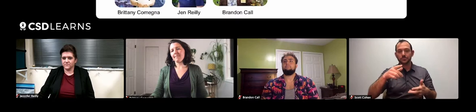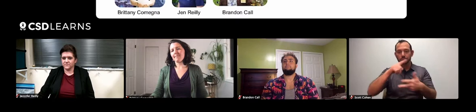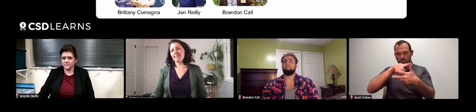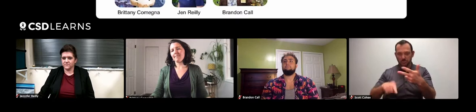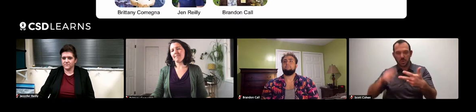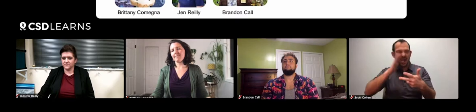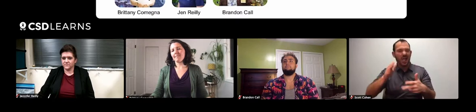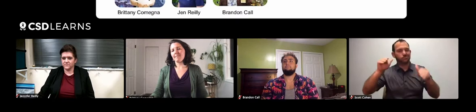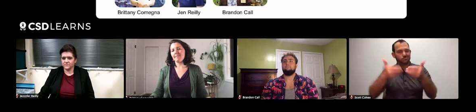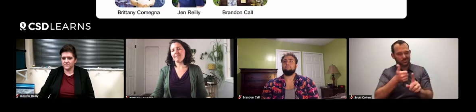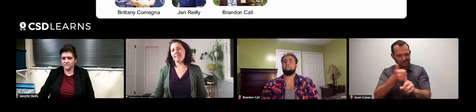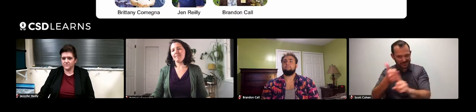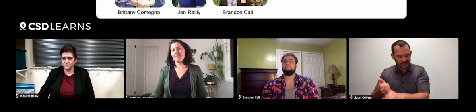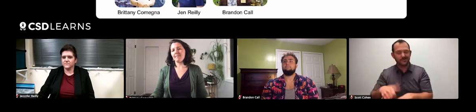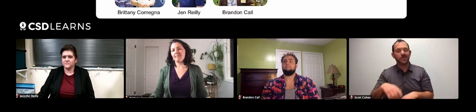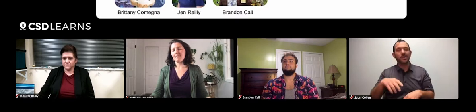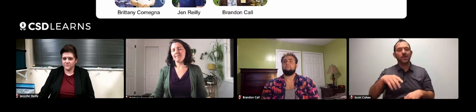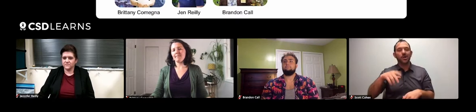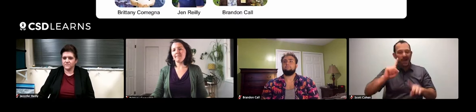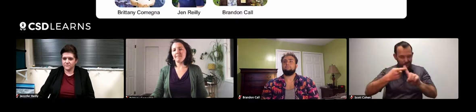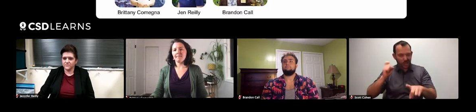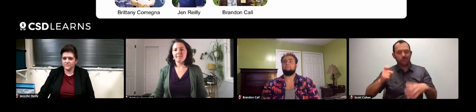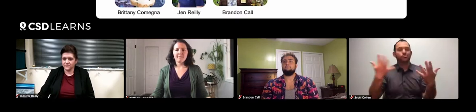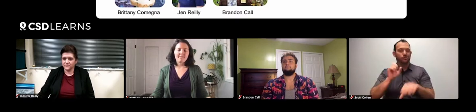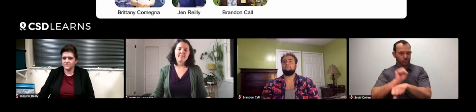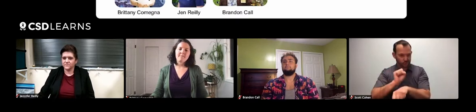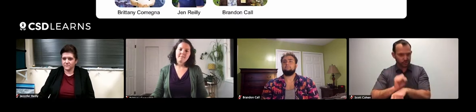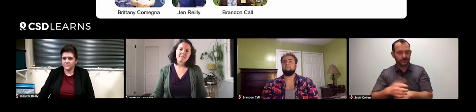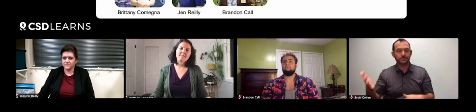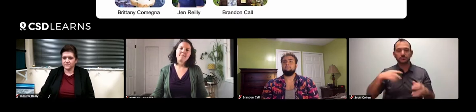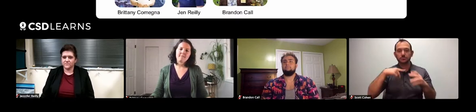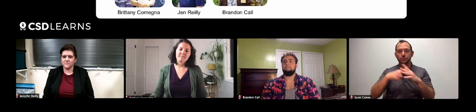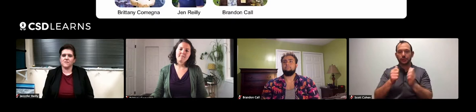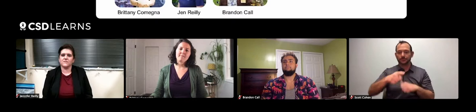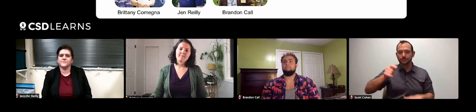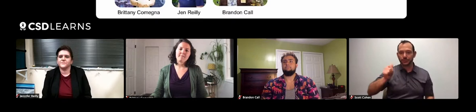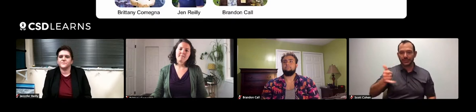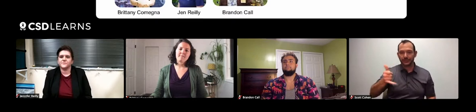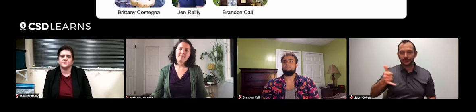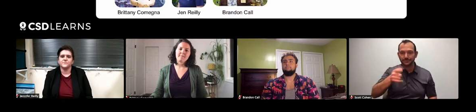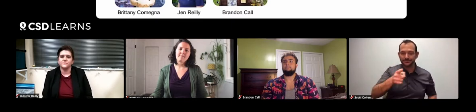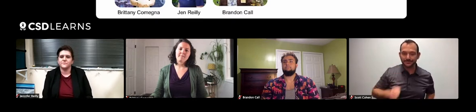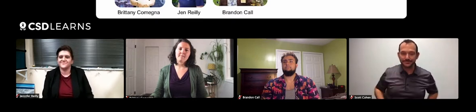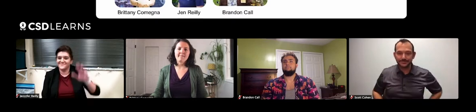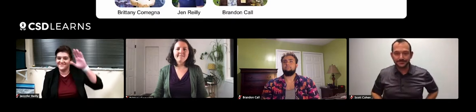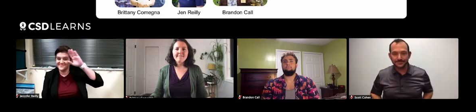and have the panelists introduce themselves, where they're from and what their employment is. We'll start with Jennifer.